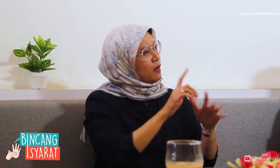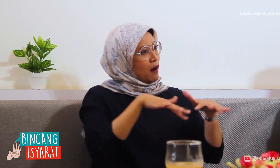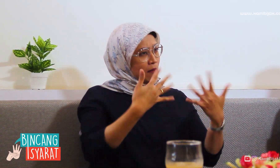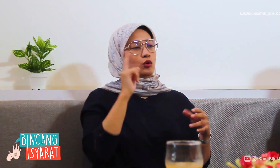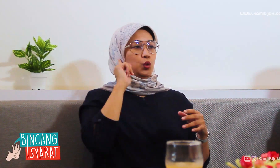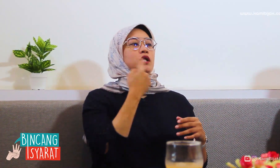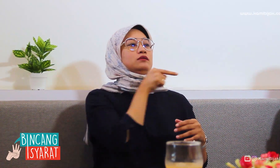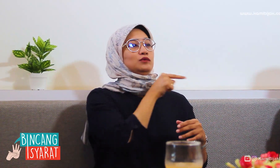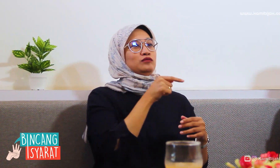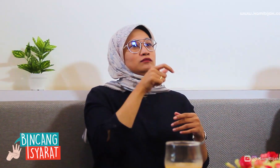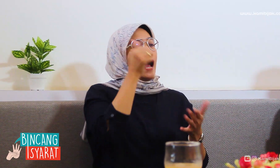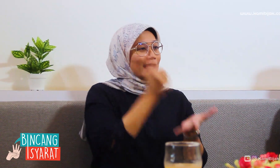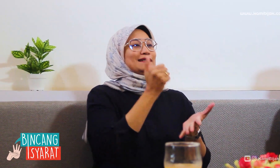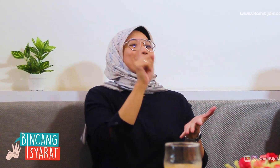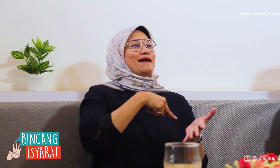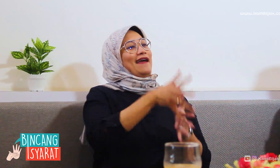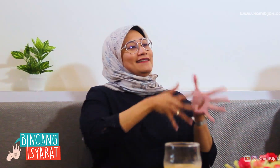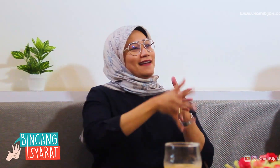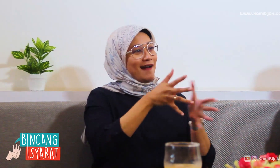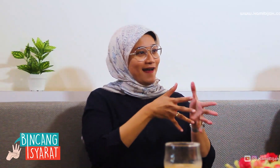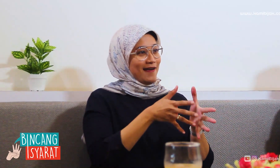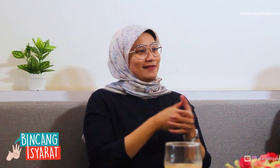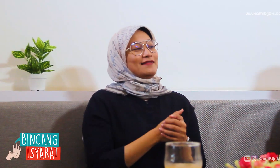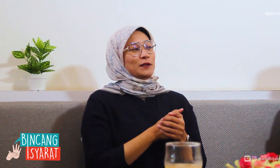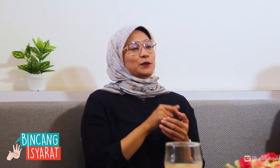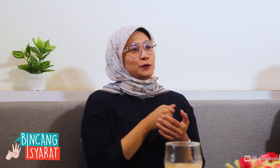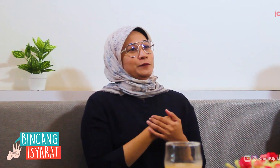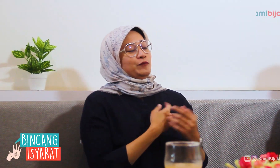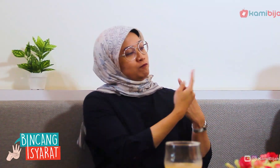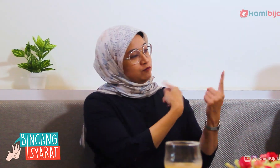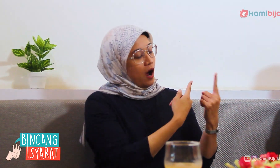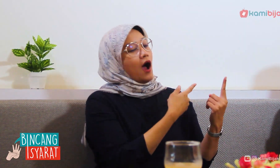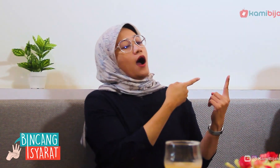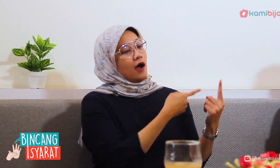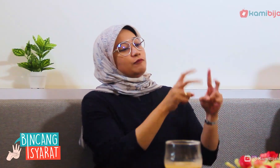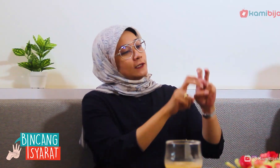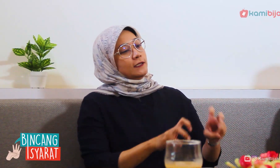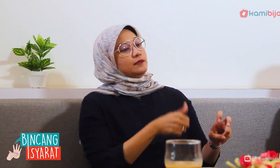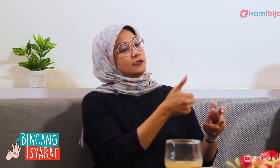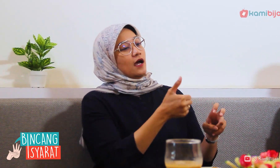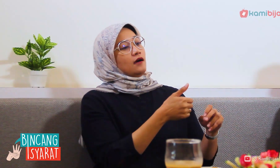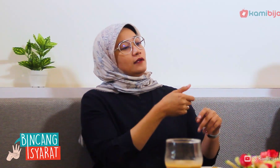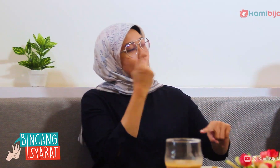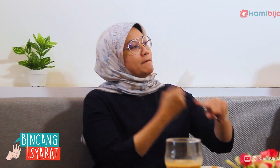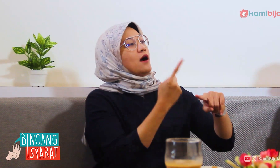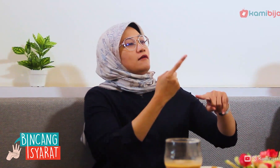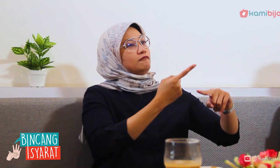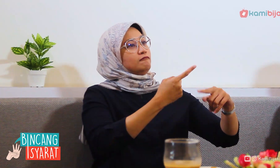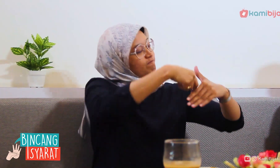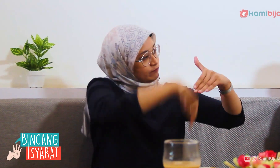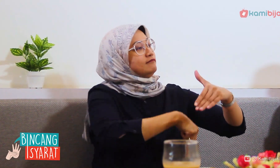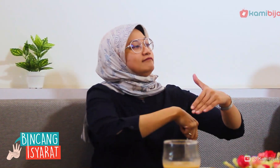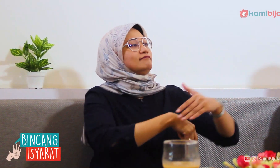Sign language is native to Deaf friends.